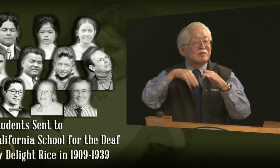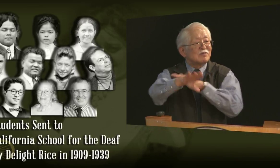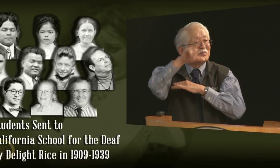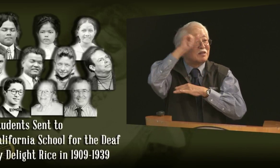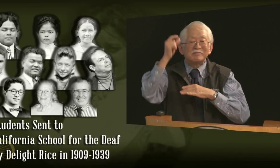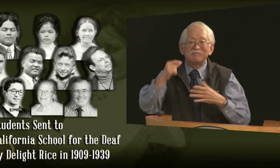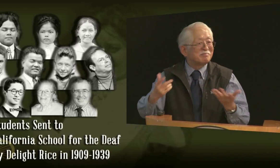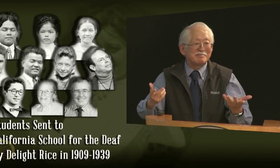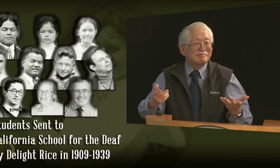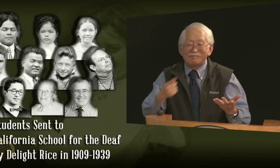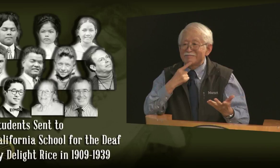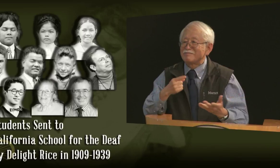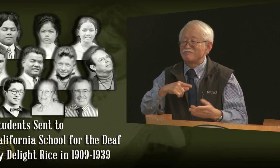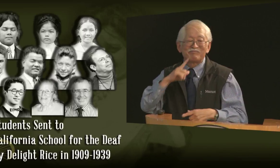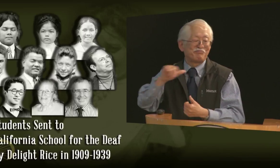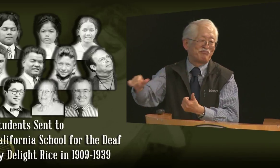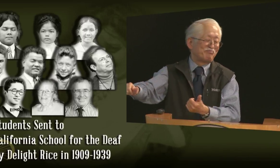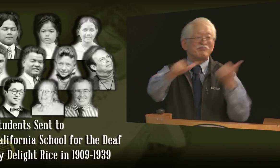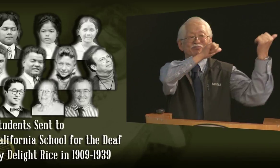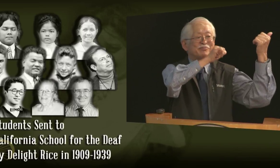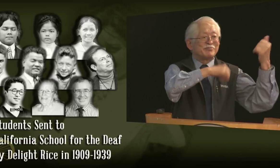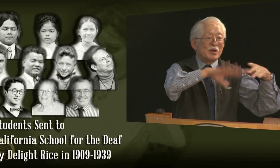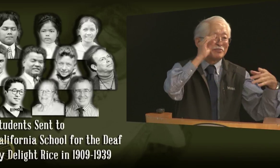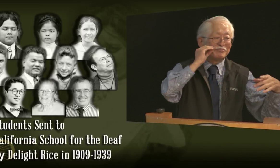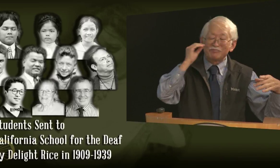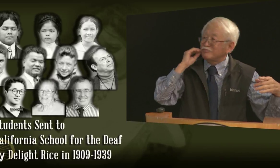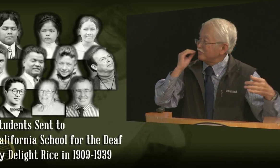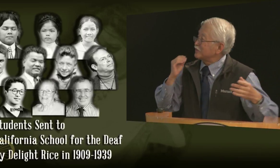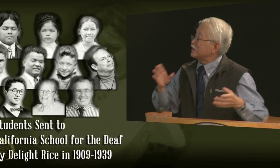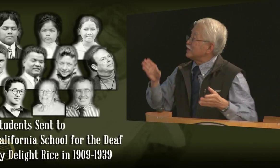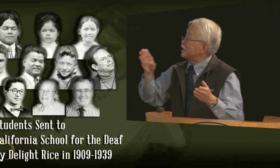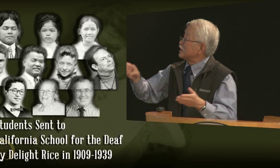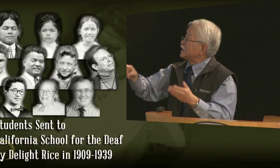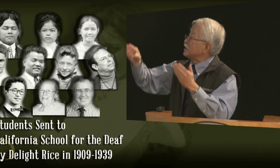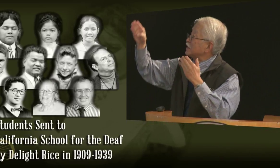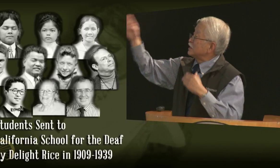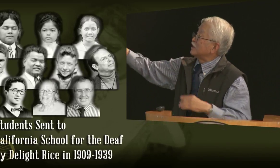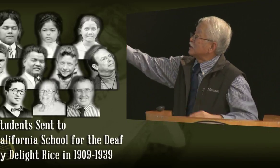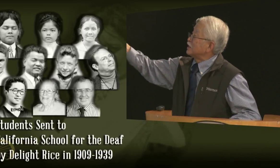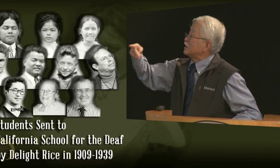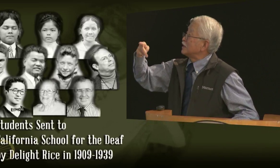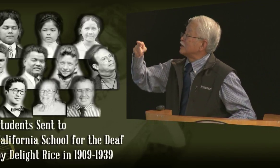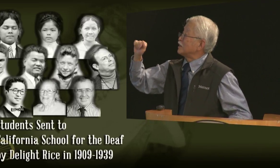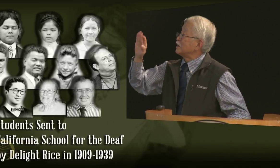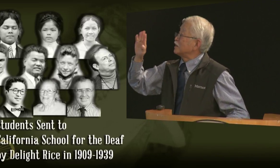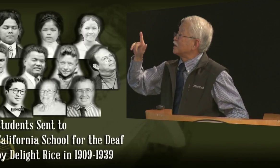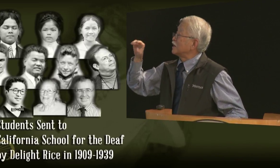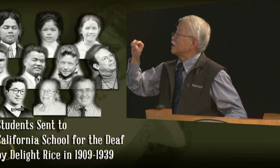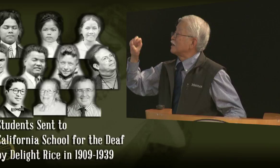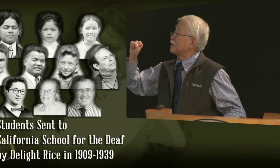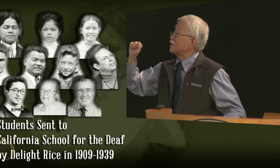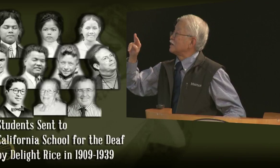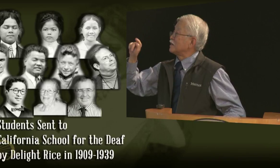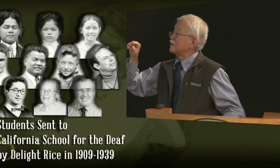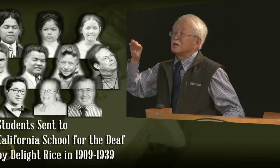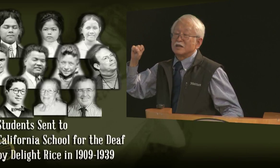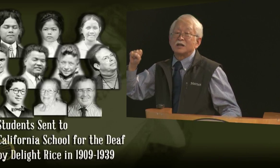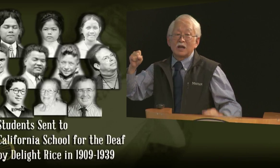Paula to the school, and shortly afterward she got married, and Delight said, "Sorry, that's not a condition I'll accept; you need to come back home."